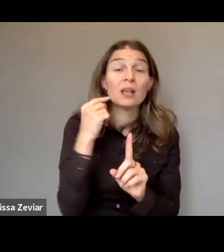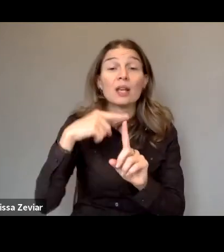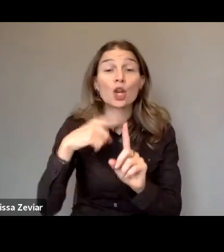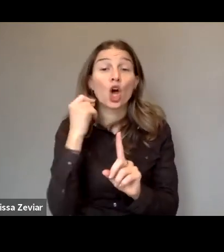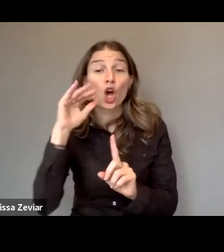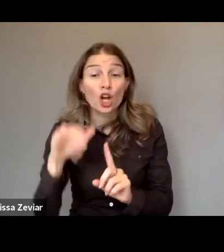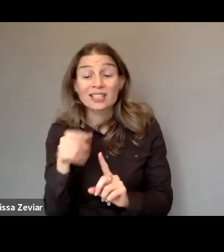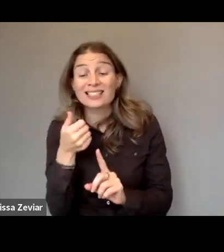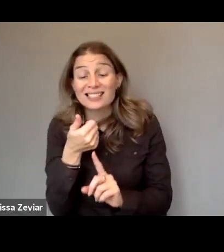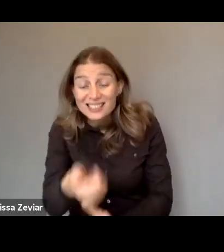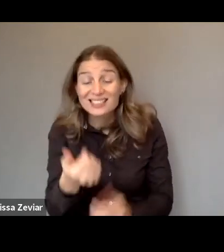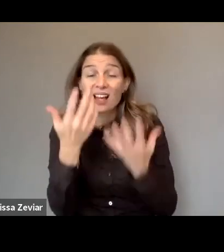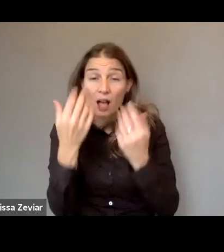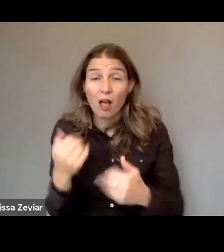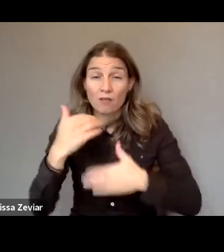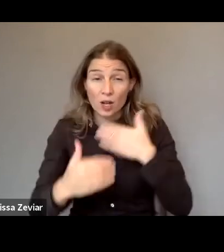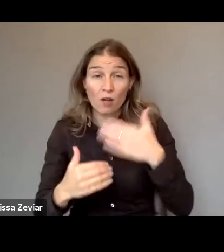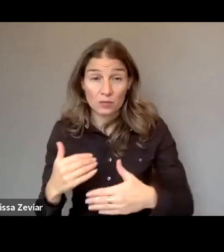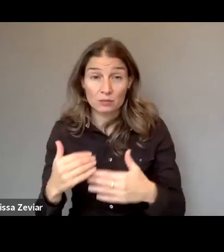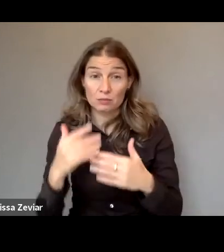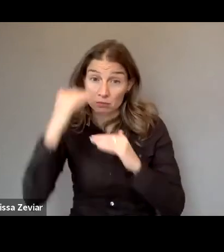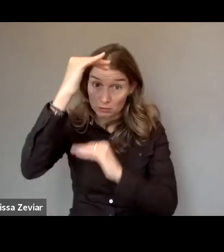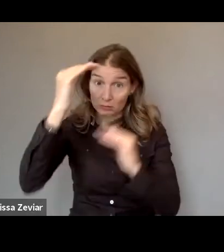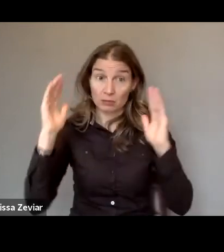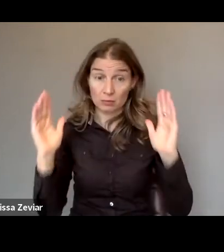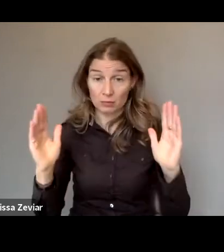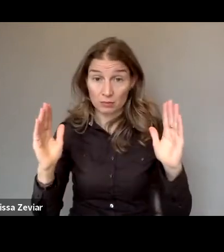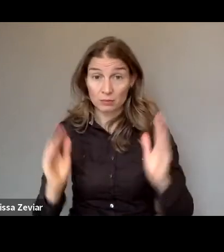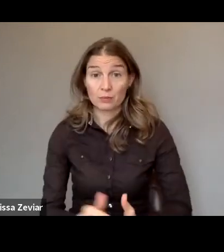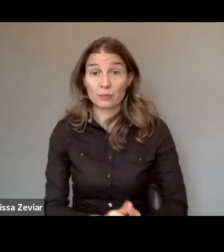Victims of domestic violence are overwhelmingly women,